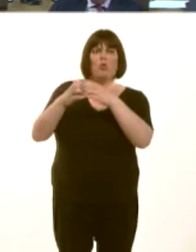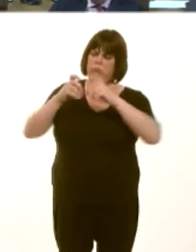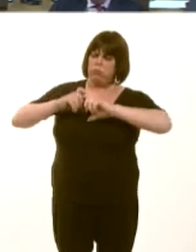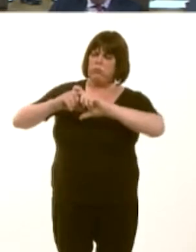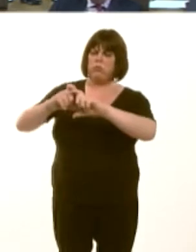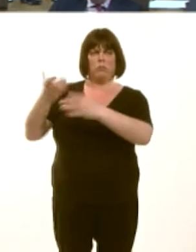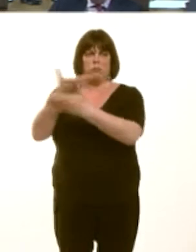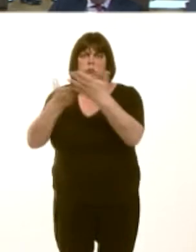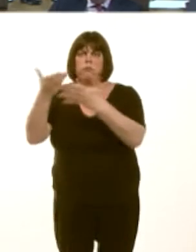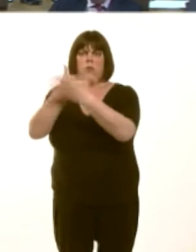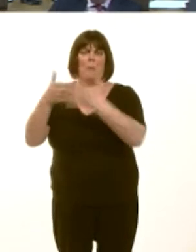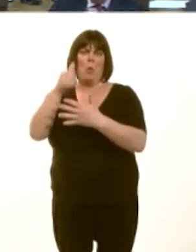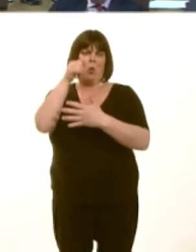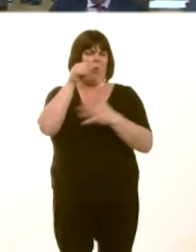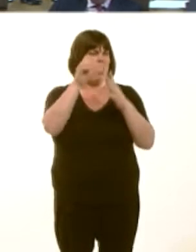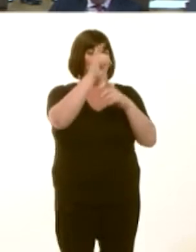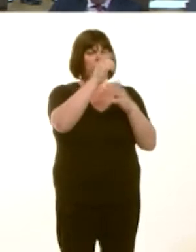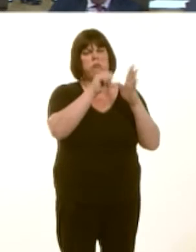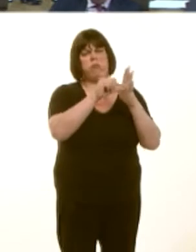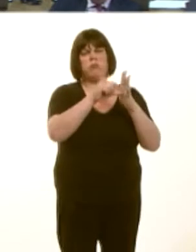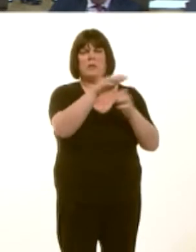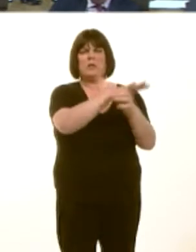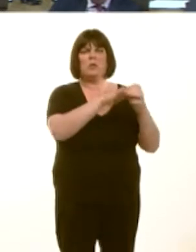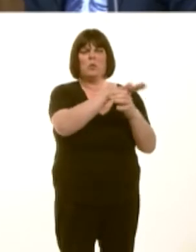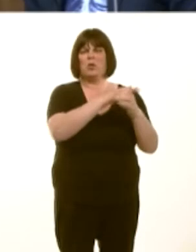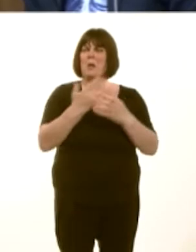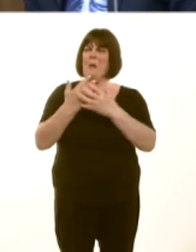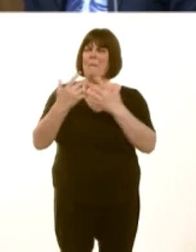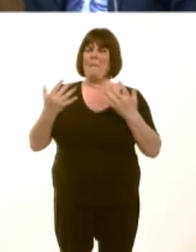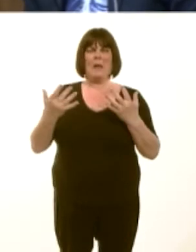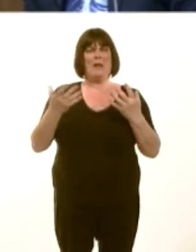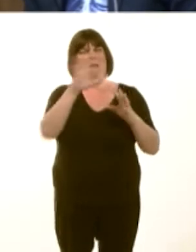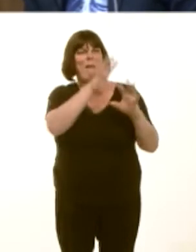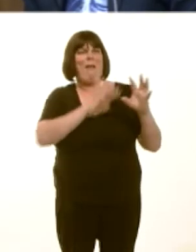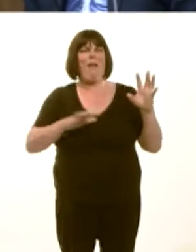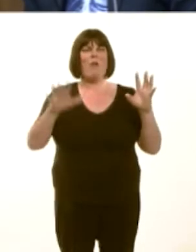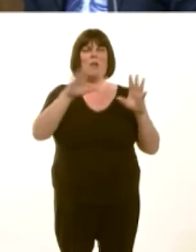Rydym niín deall ei bod yn anodd iawn mewn sawl rhan o wasanaethau cyhoeddus o achos